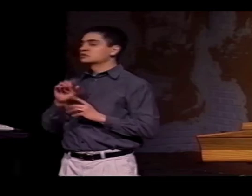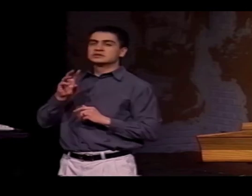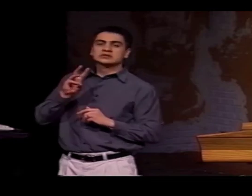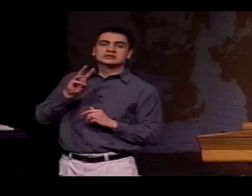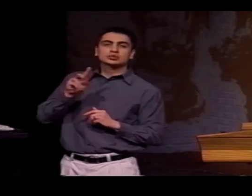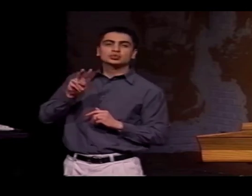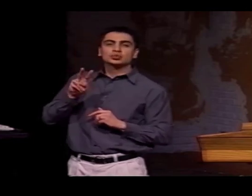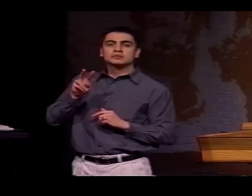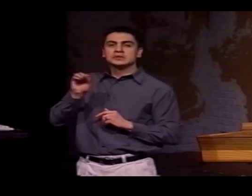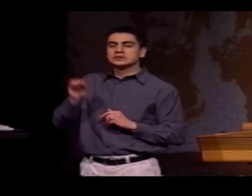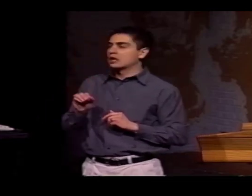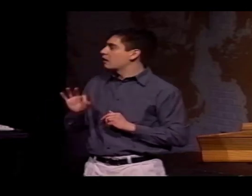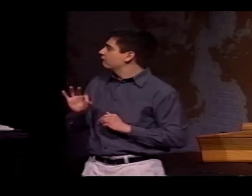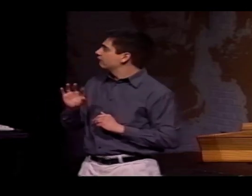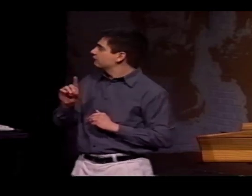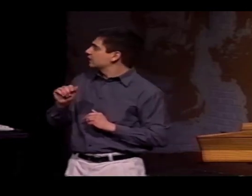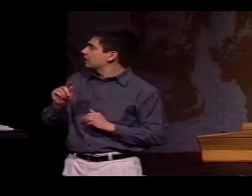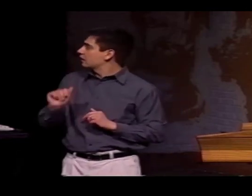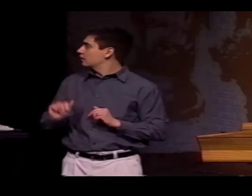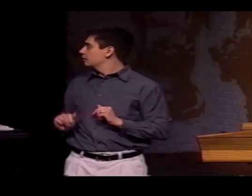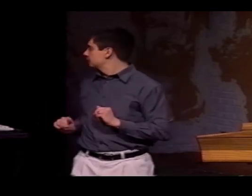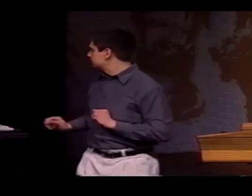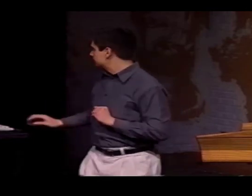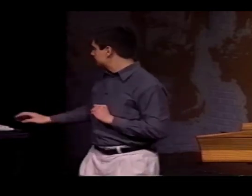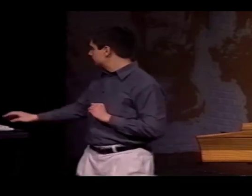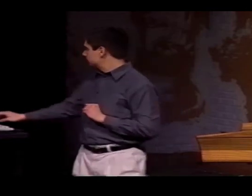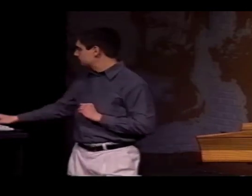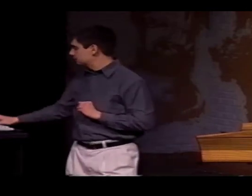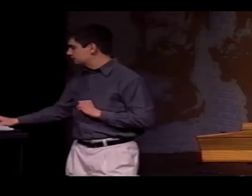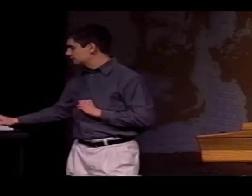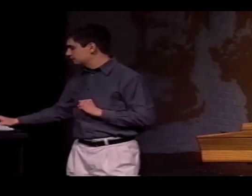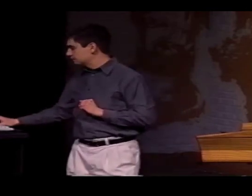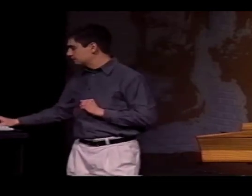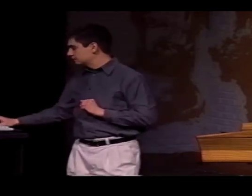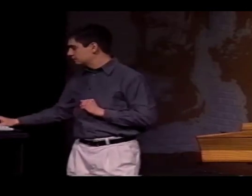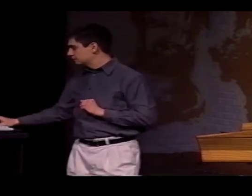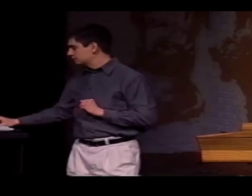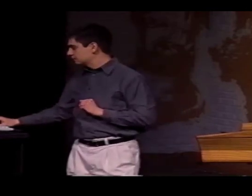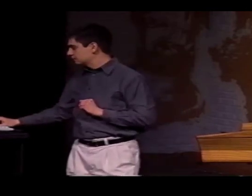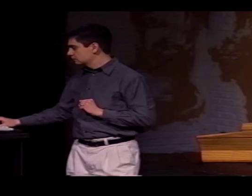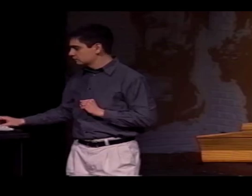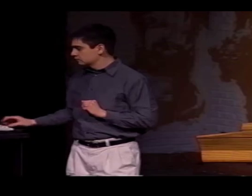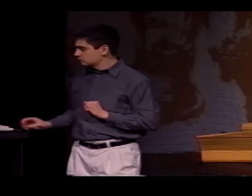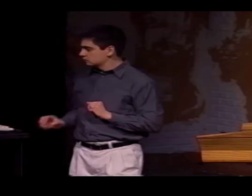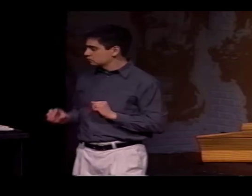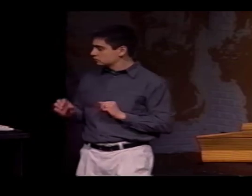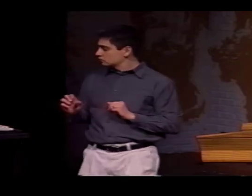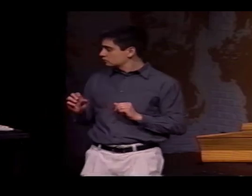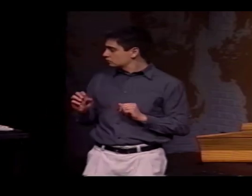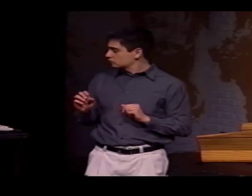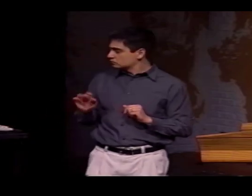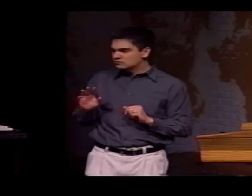IN THE SAMPLES WE COLLECTED, AND THAT REPRESENTED 62% OF THE DATA.